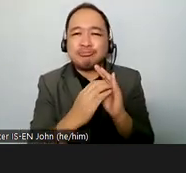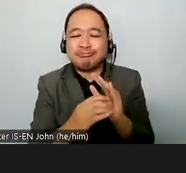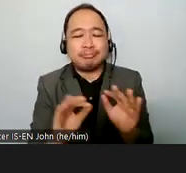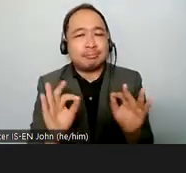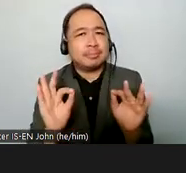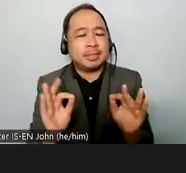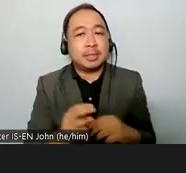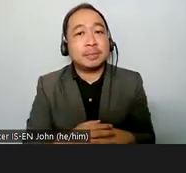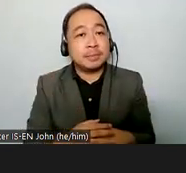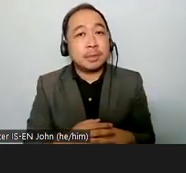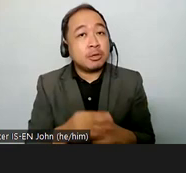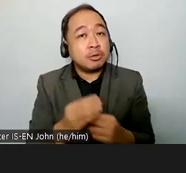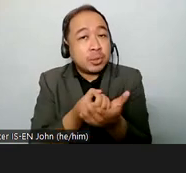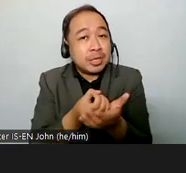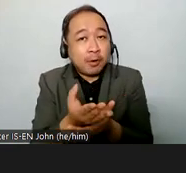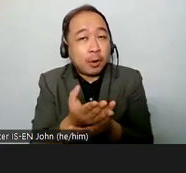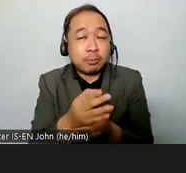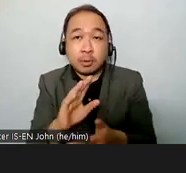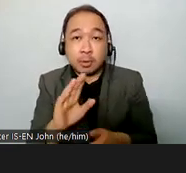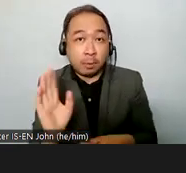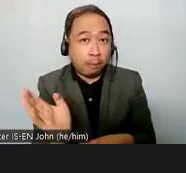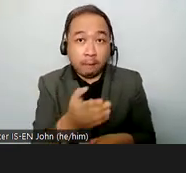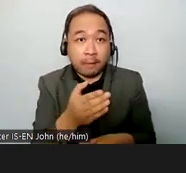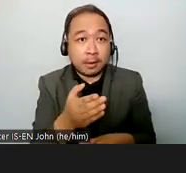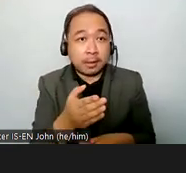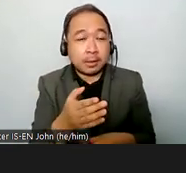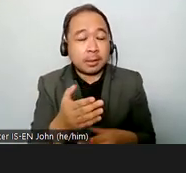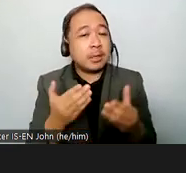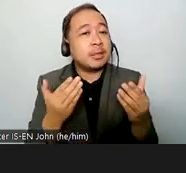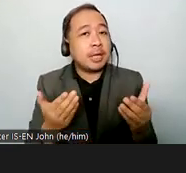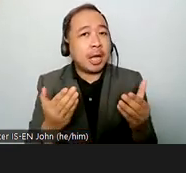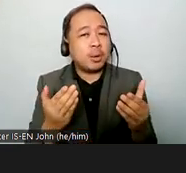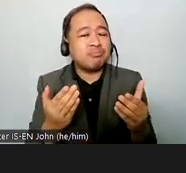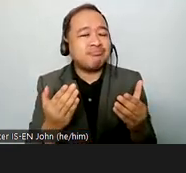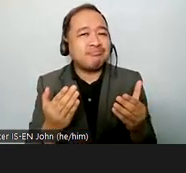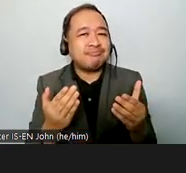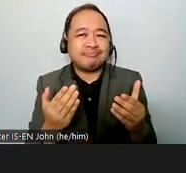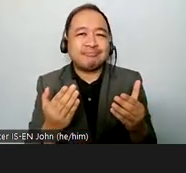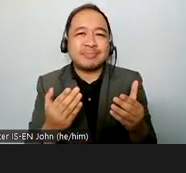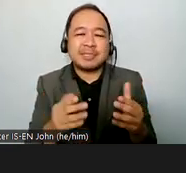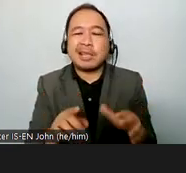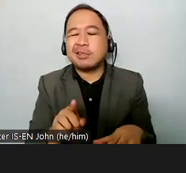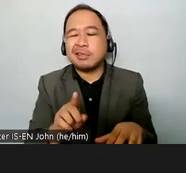all participants that we will like to go for a 10 minute break and we will be back